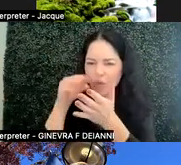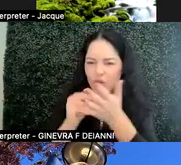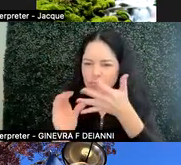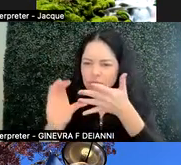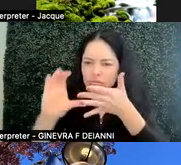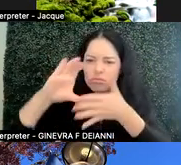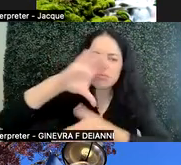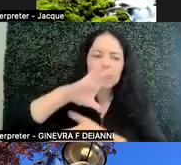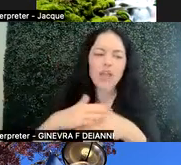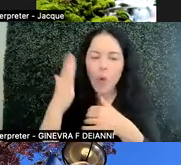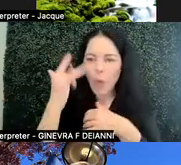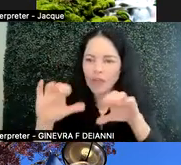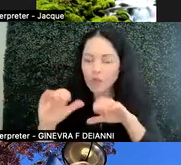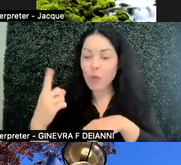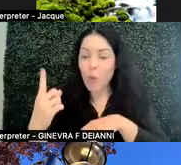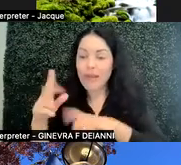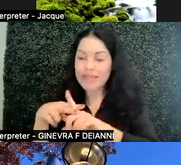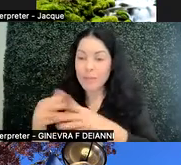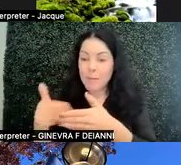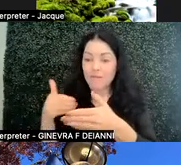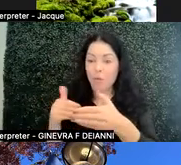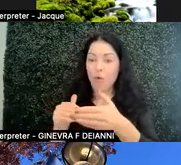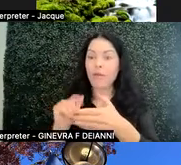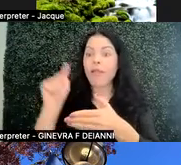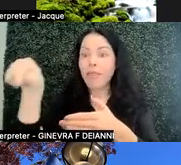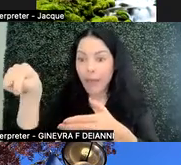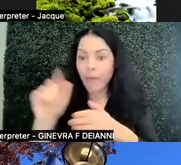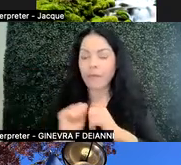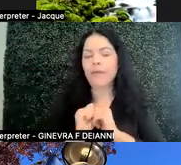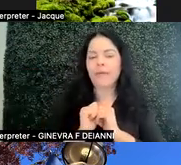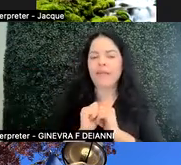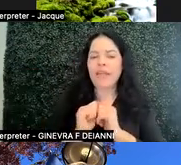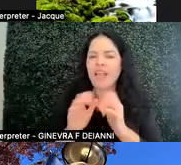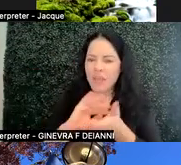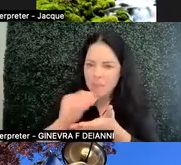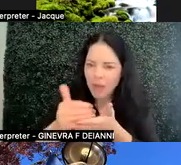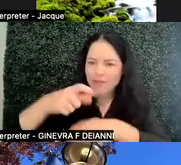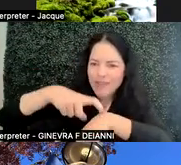why you're doing one assignment before another, the amount of time and energy that they're putting into that,